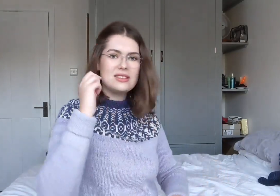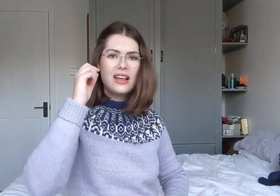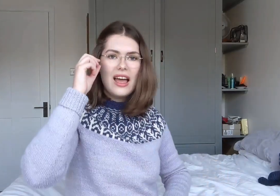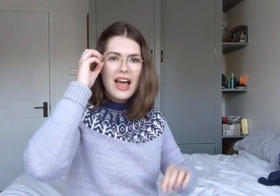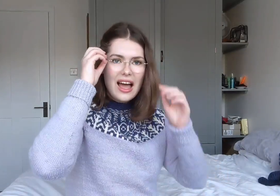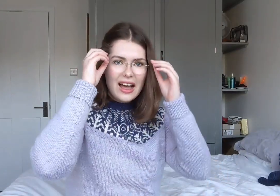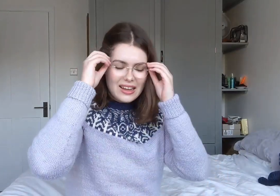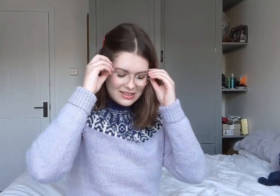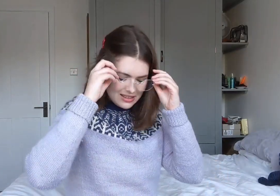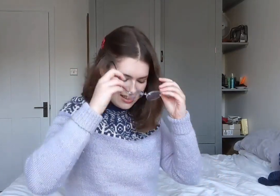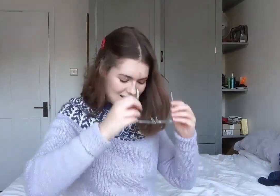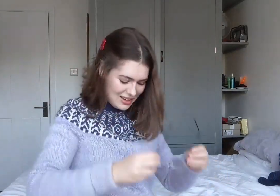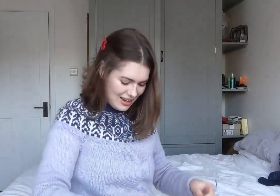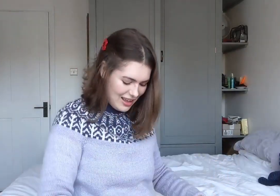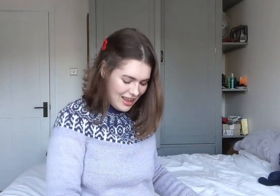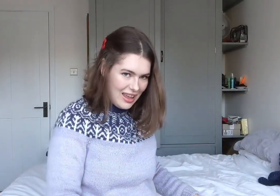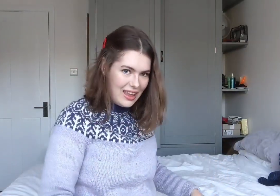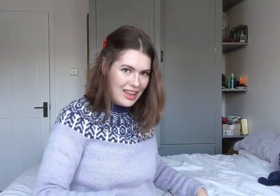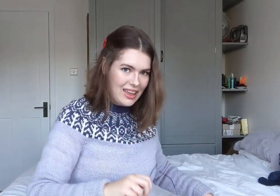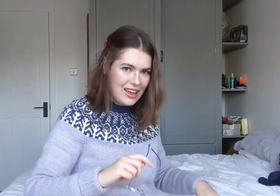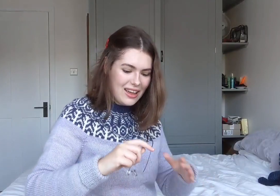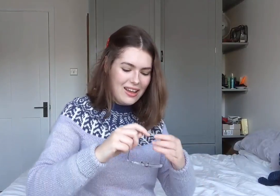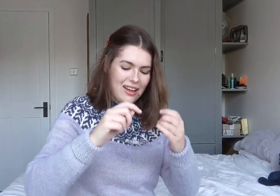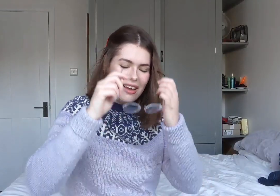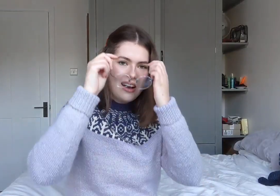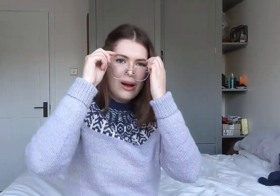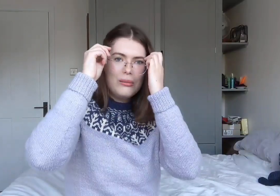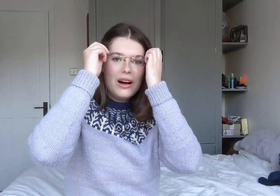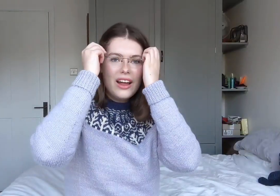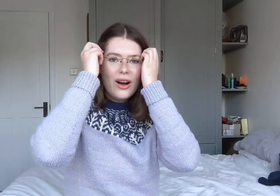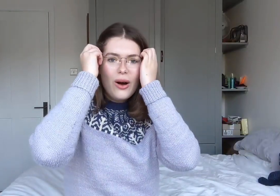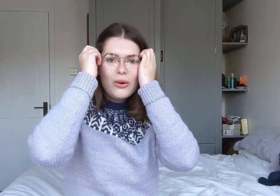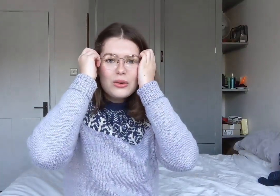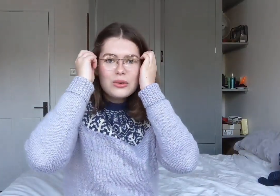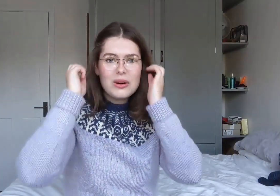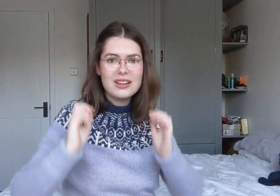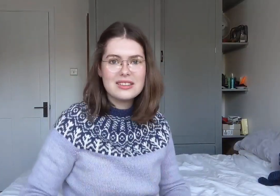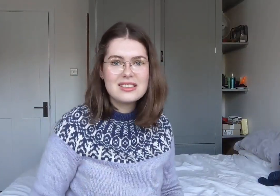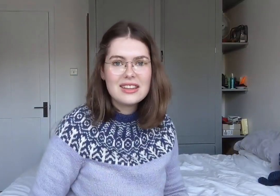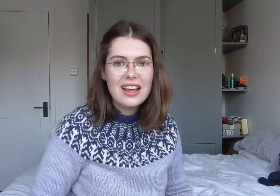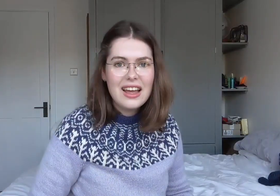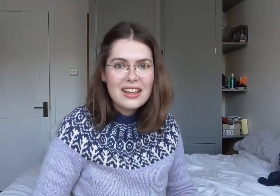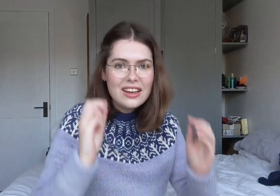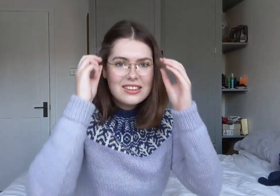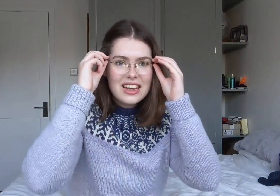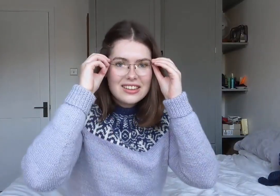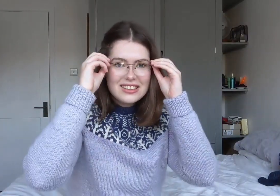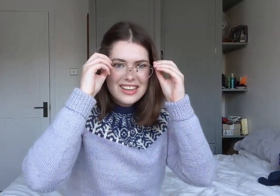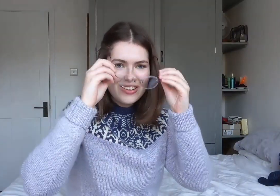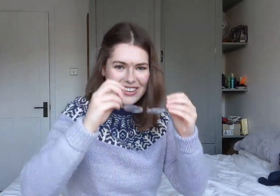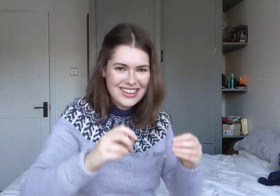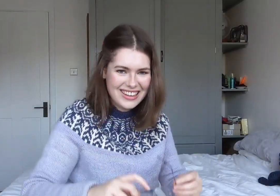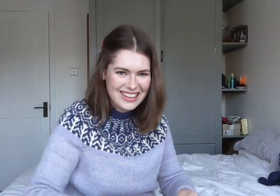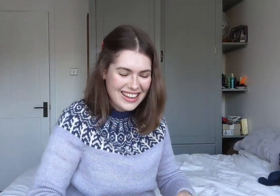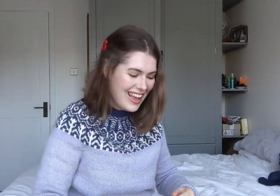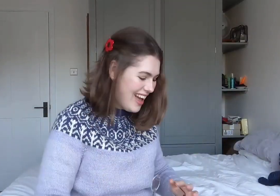And here are my old ones. Can you tell the difference?